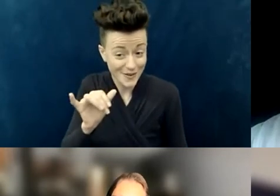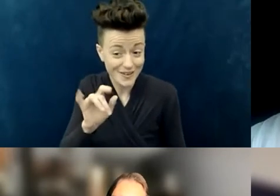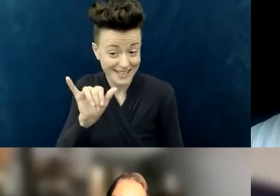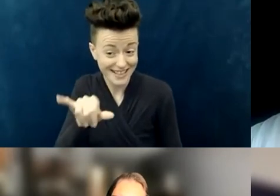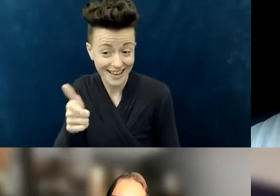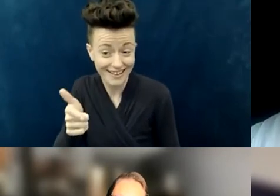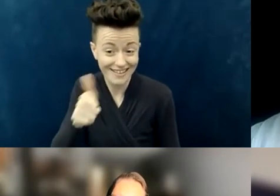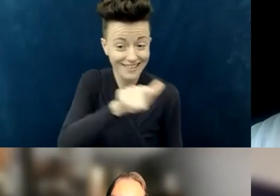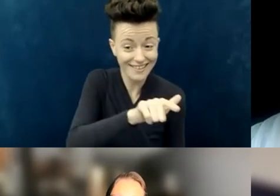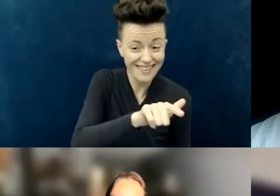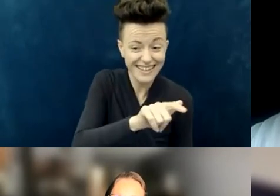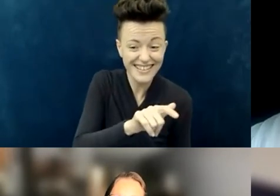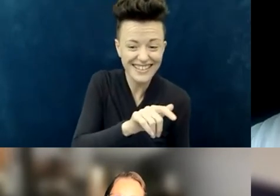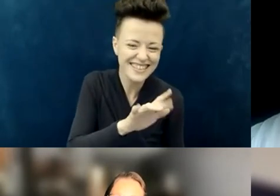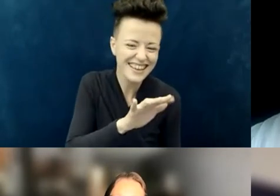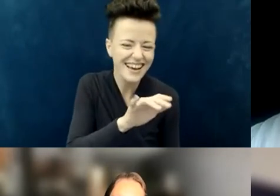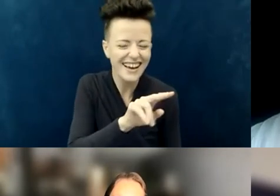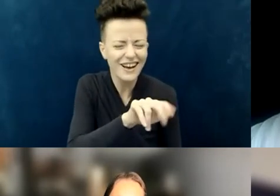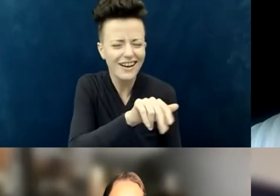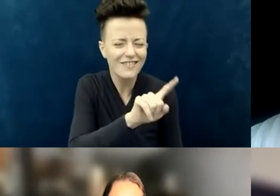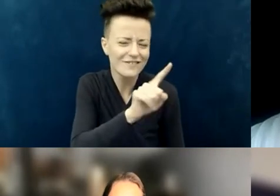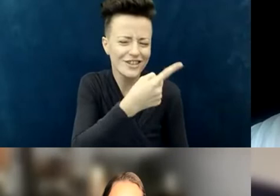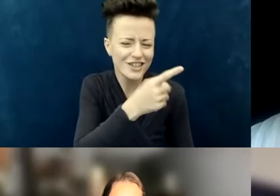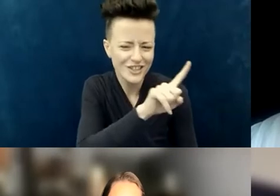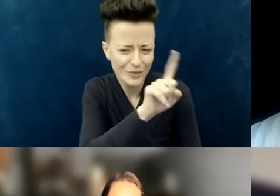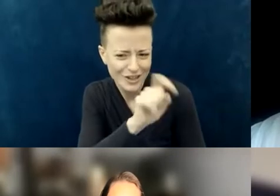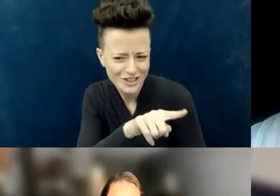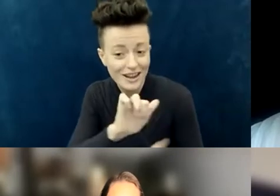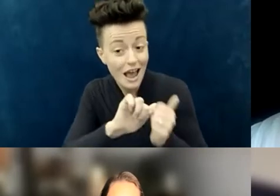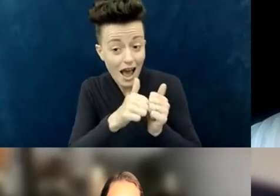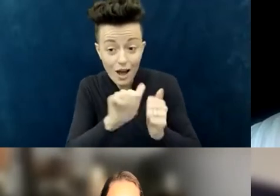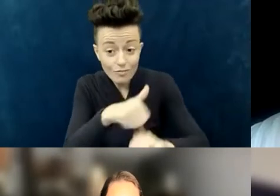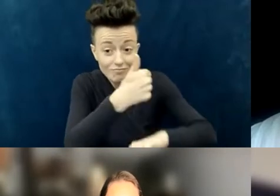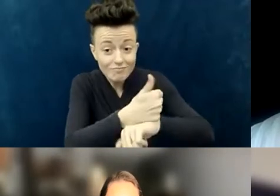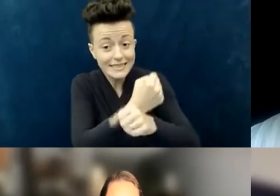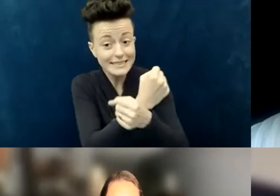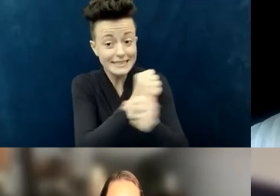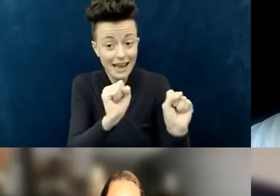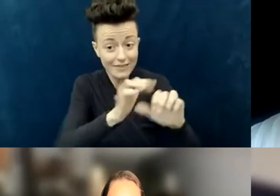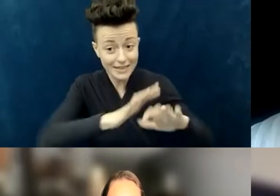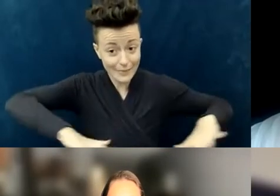in terms of how you provide a safe and a brave space that people can ask for things.